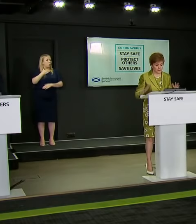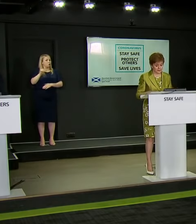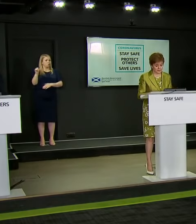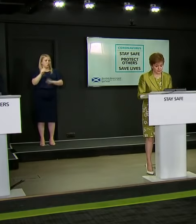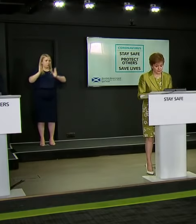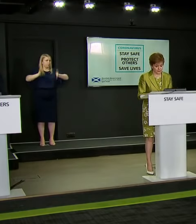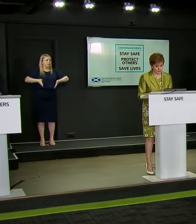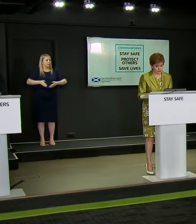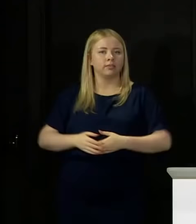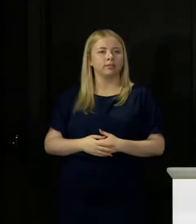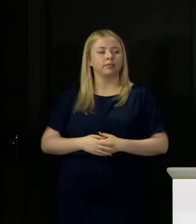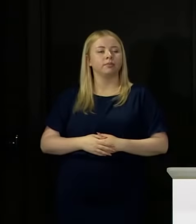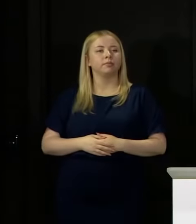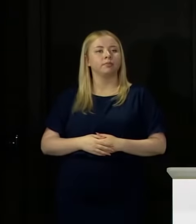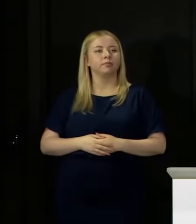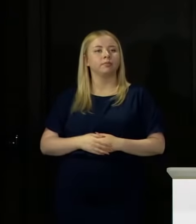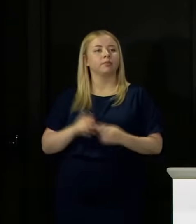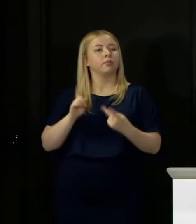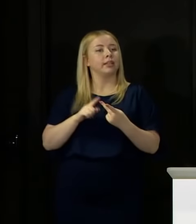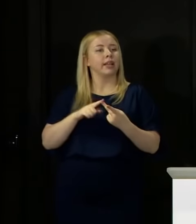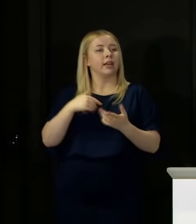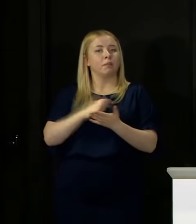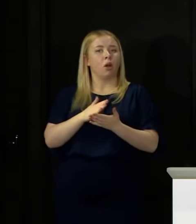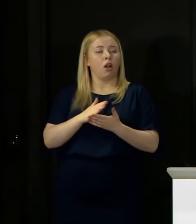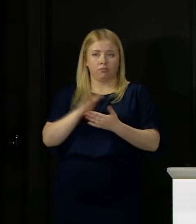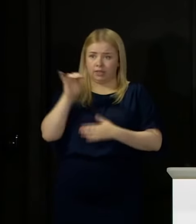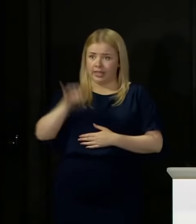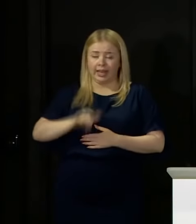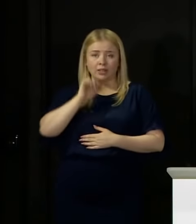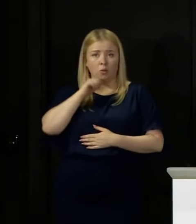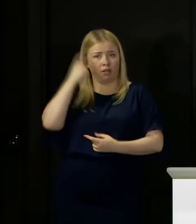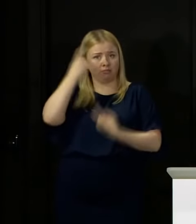So in relation to the second part of your question, yes we will consider that if we